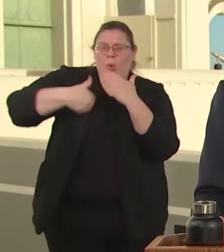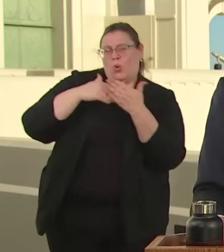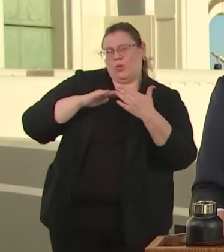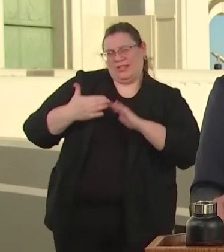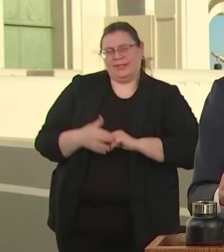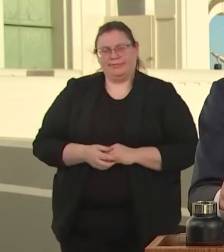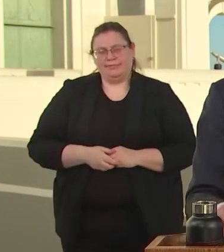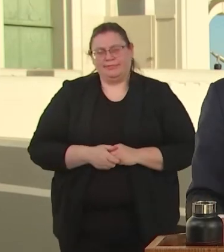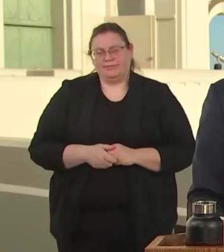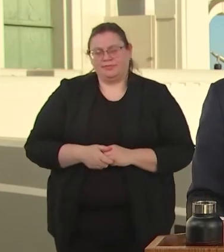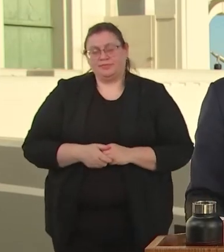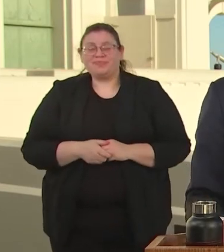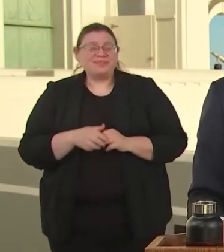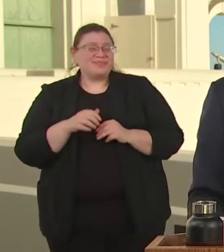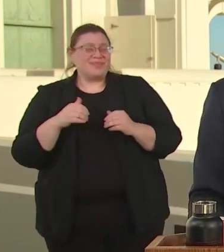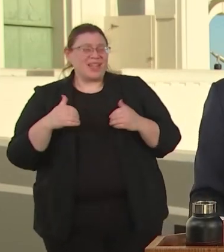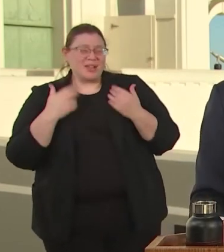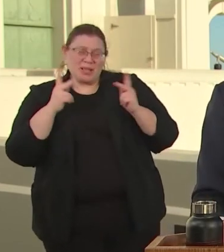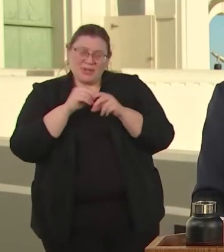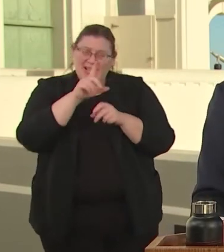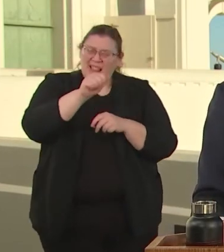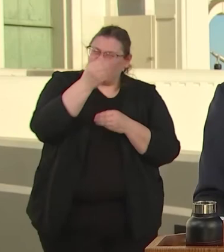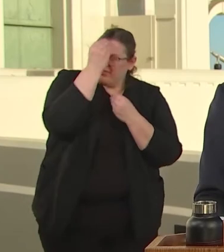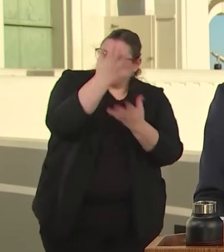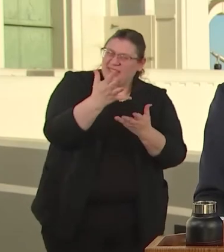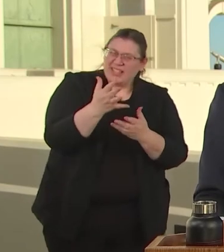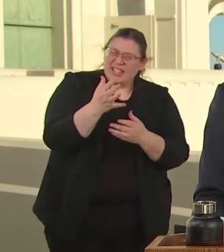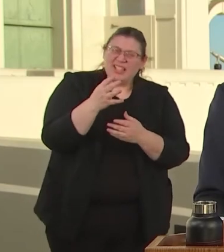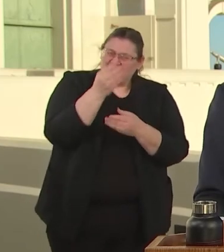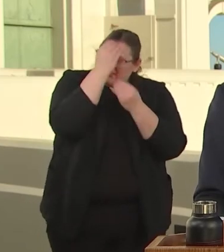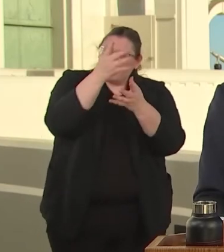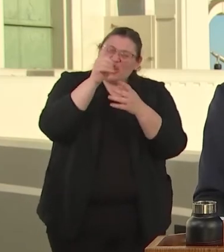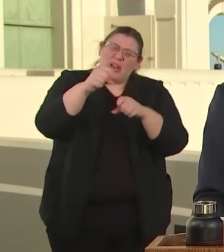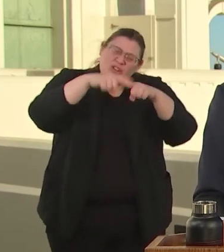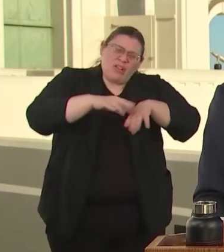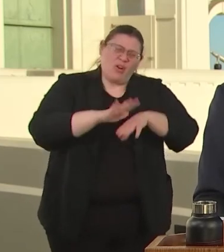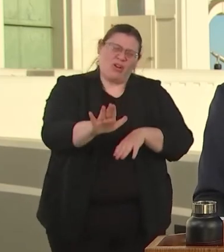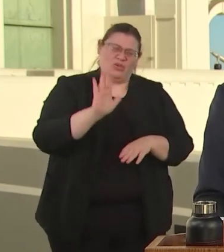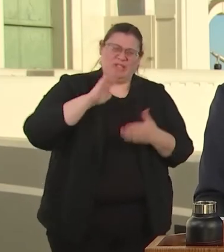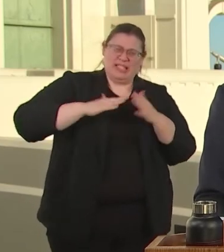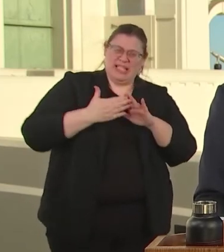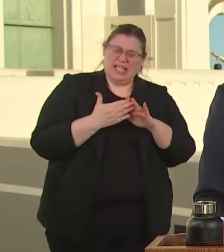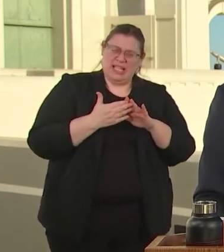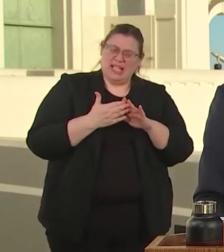COUNT ON YOUR CITY AND WE WANT TO YOU KNOW THAT YOUR CITY IS COUNTING ON YOU.